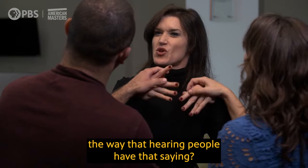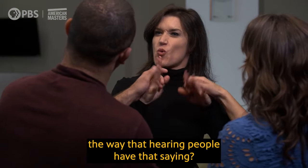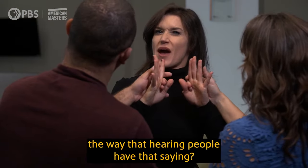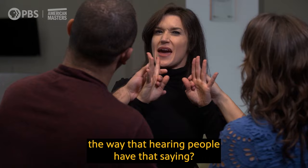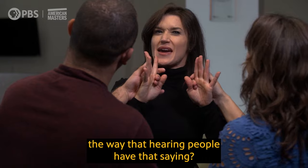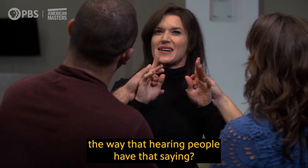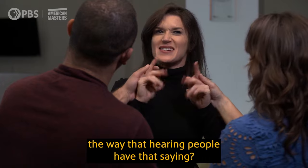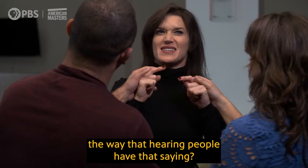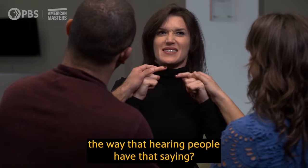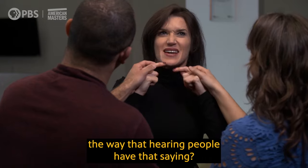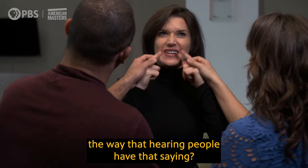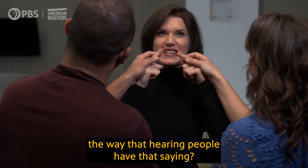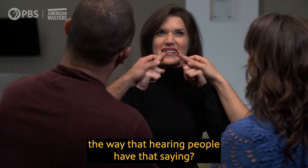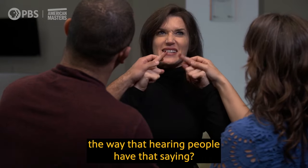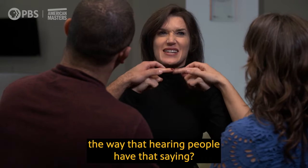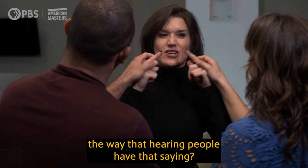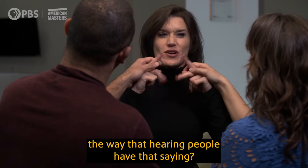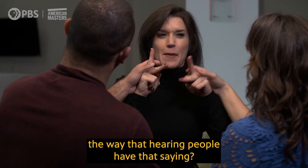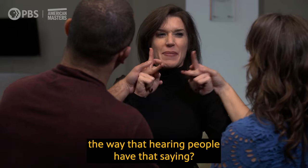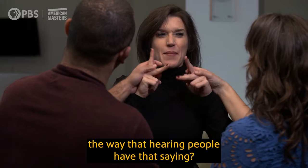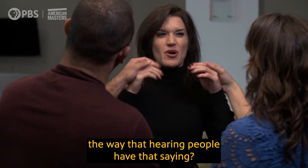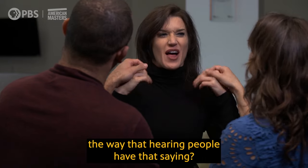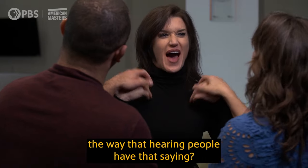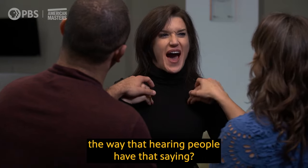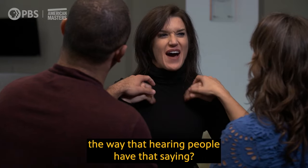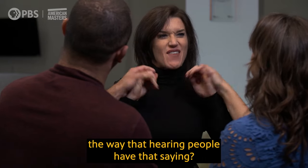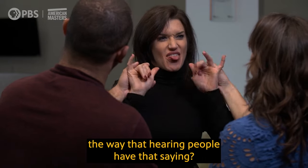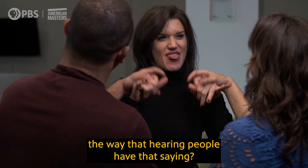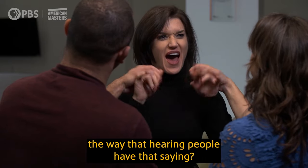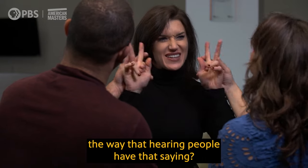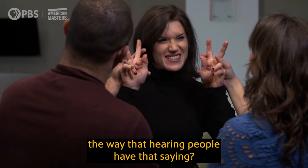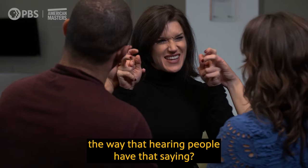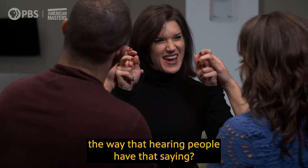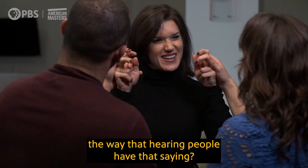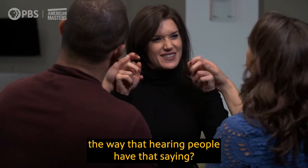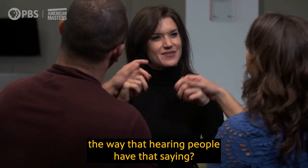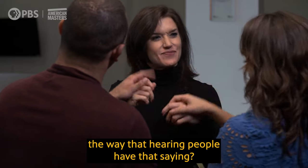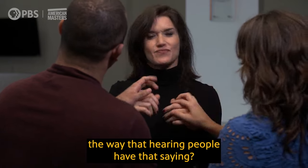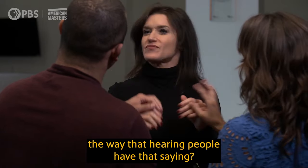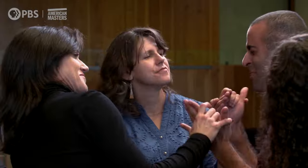the way that hearing people have that saying?